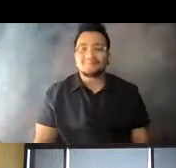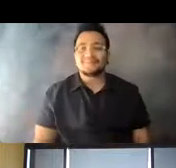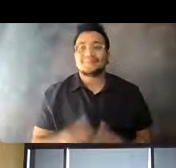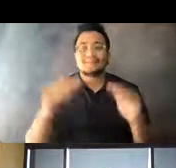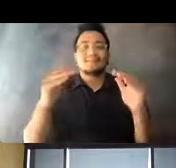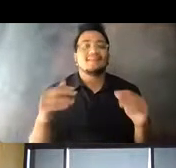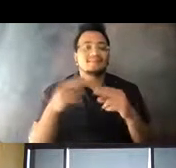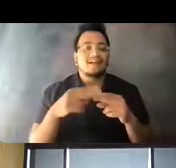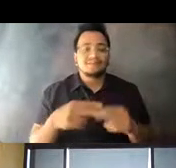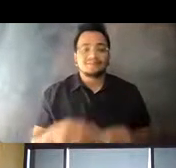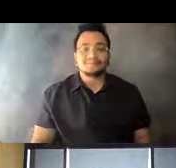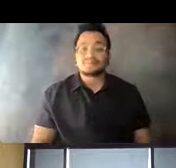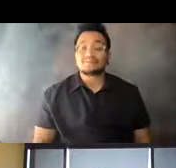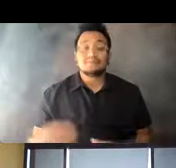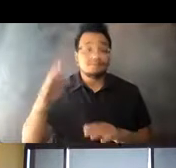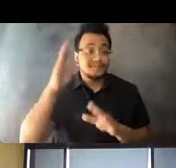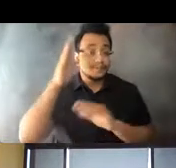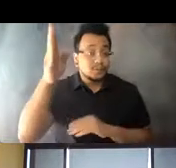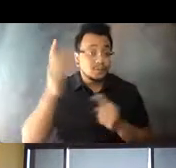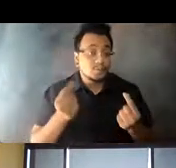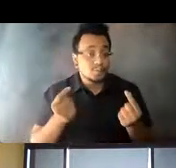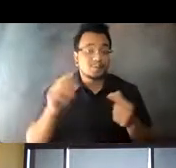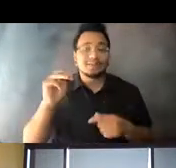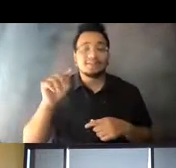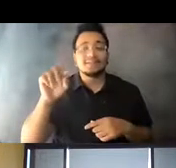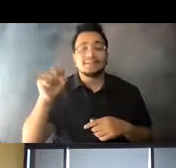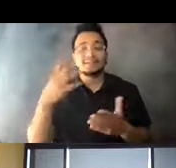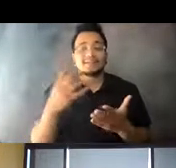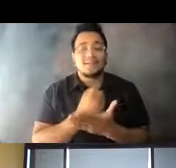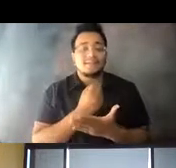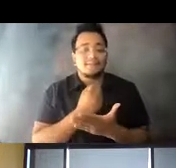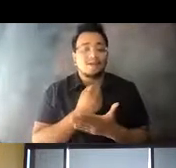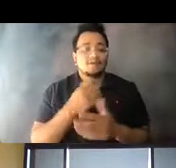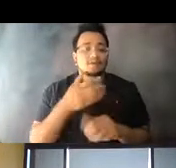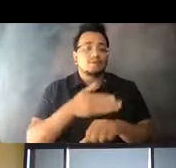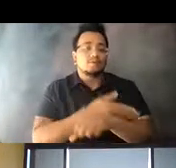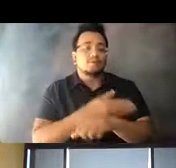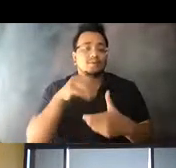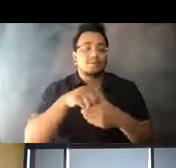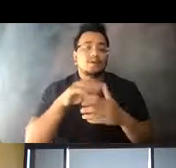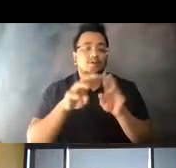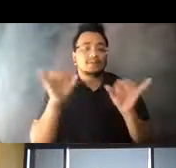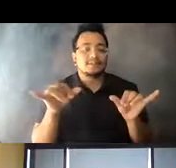14:43:51 Looking forward to, MTS is going to take advantage of several huge improvements to our system that will help us recover our ridership.